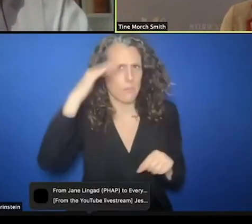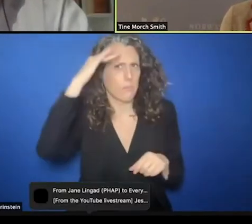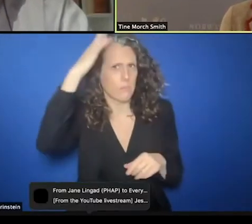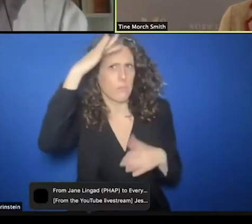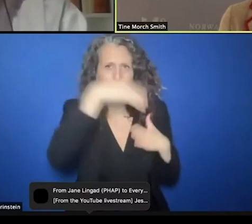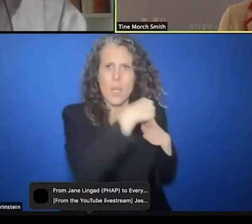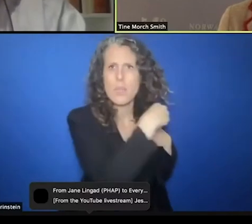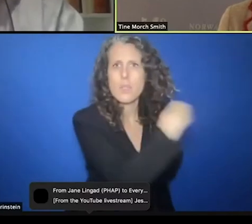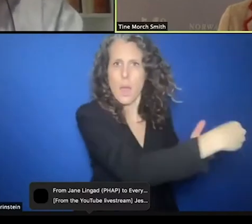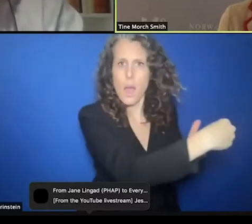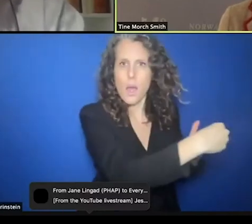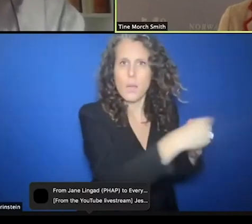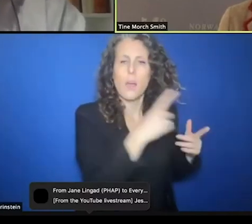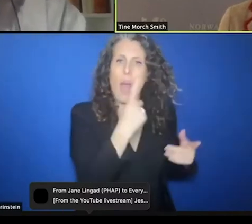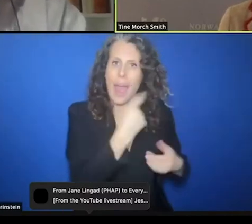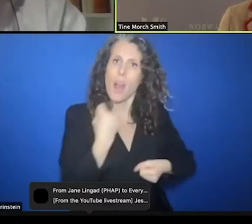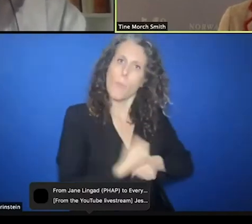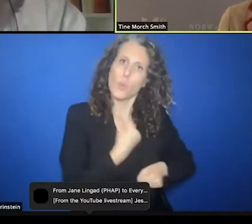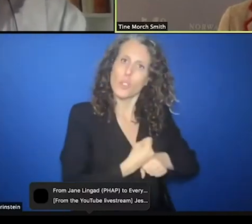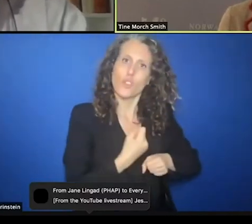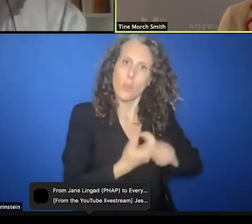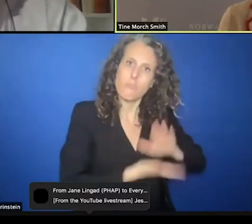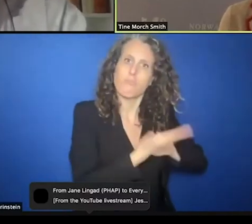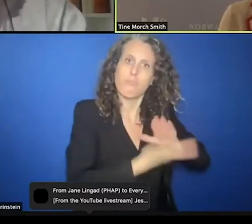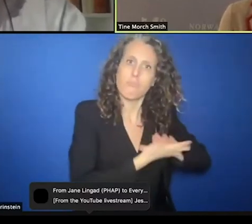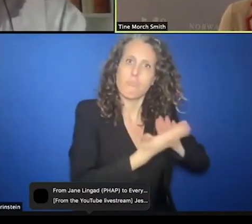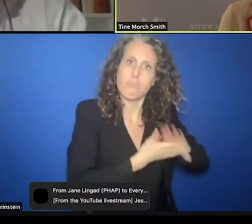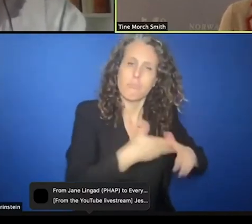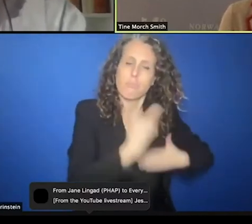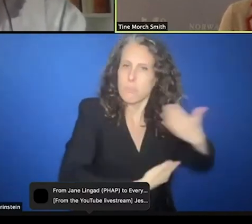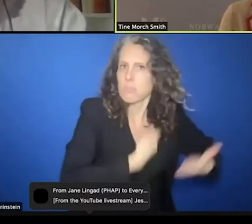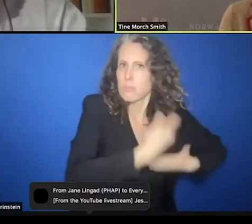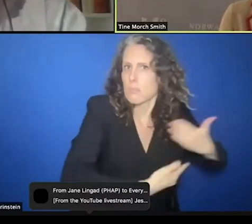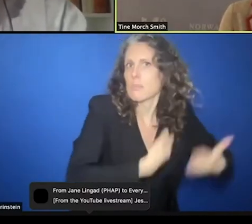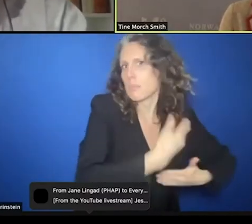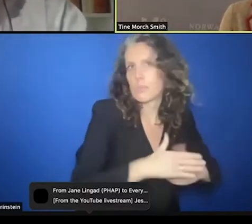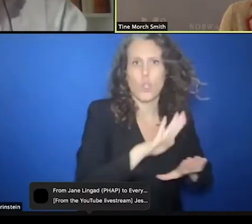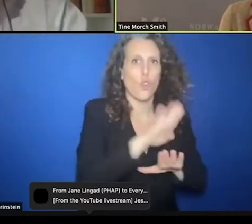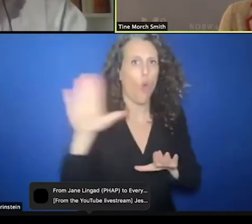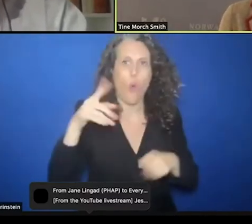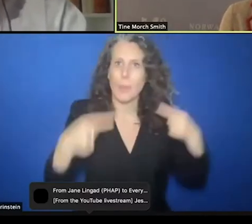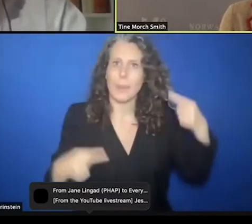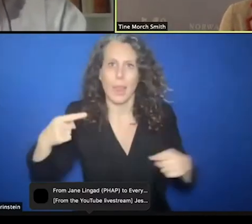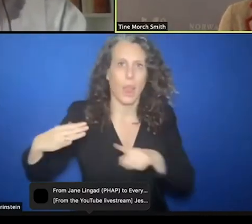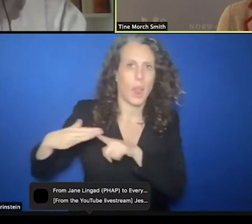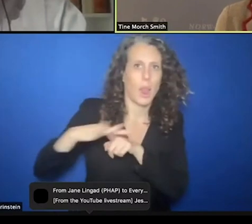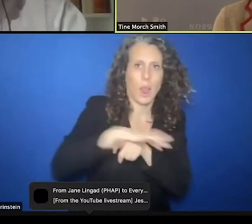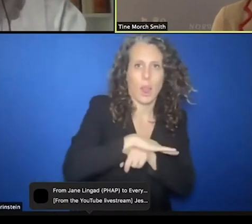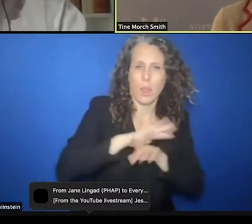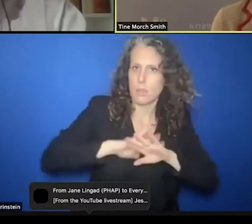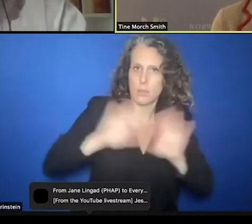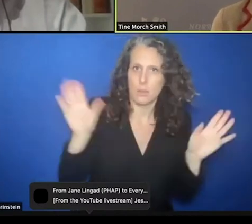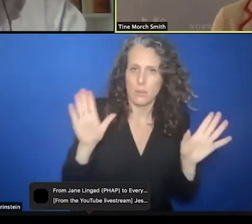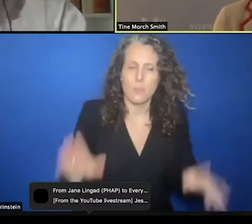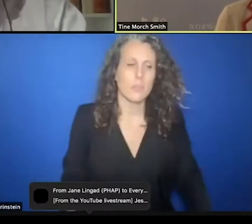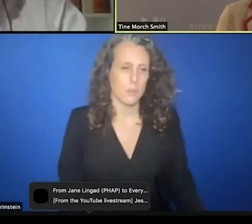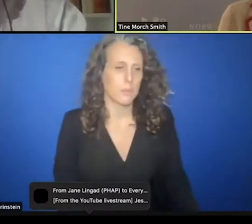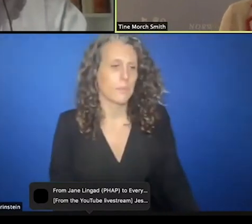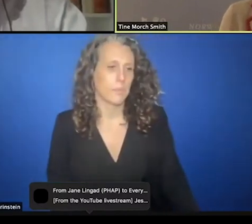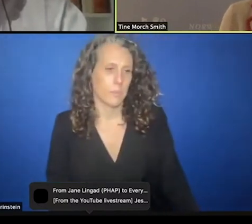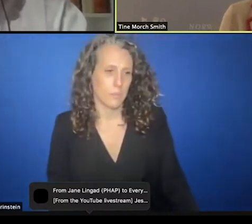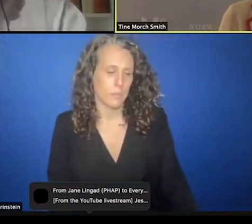an operational focus and rhetoric. And we know that this will require of us that we know the